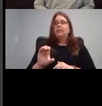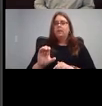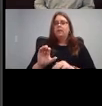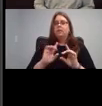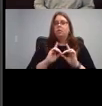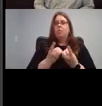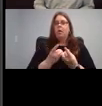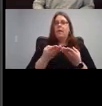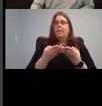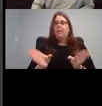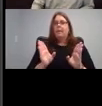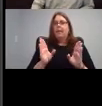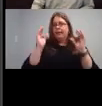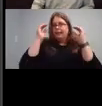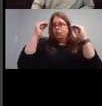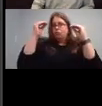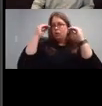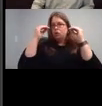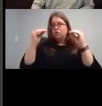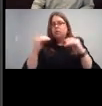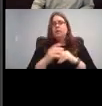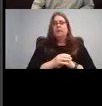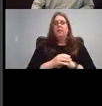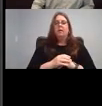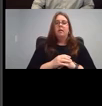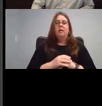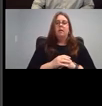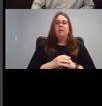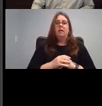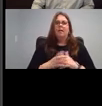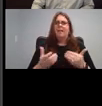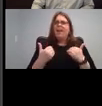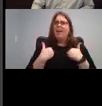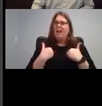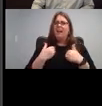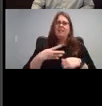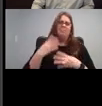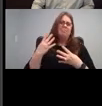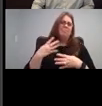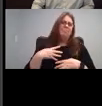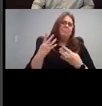Public Instruction. And it's got all kinds of great. So here's